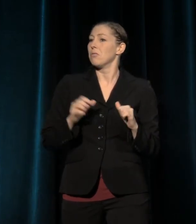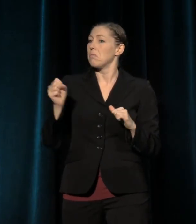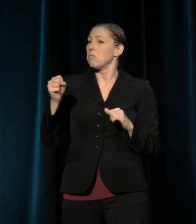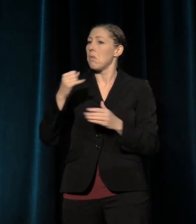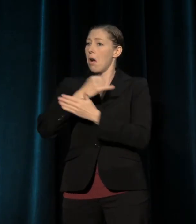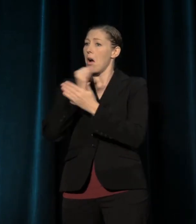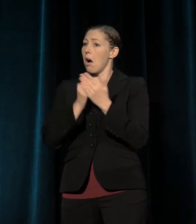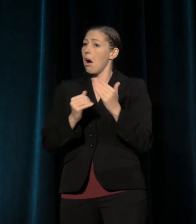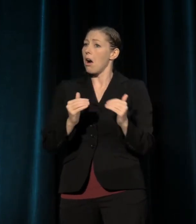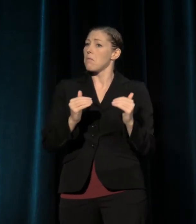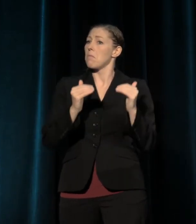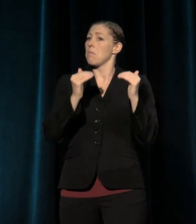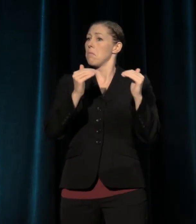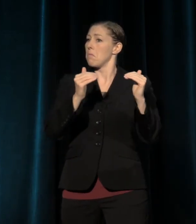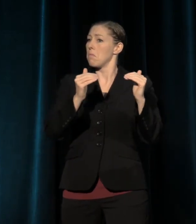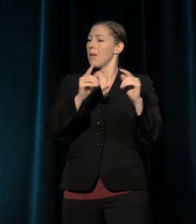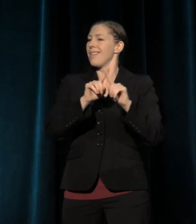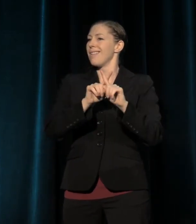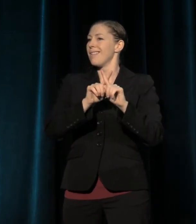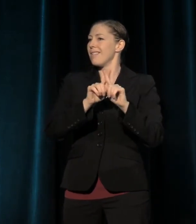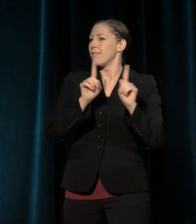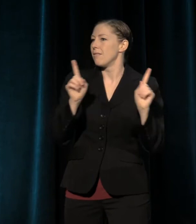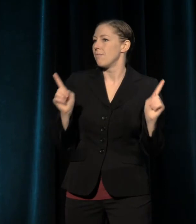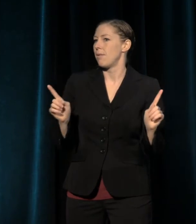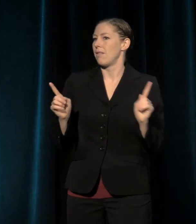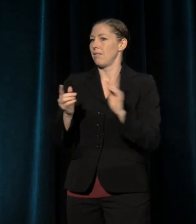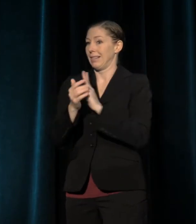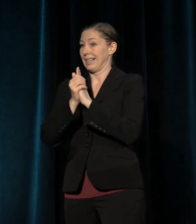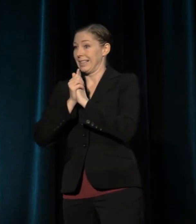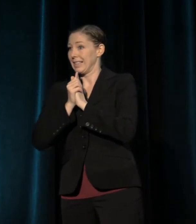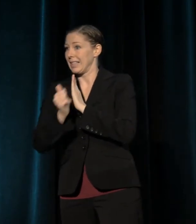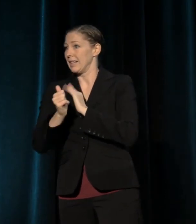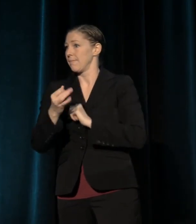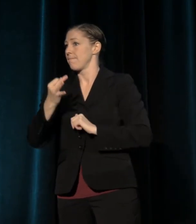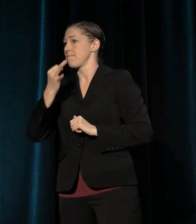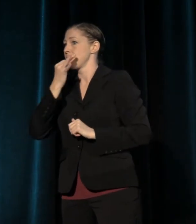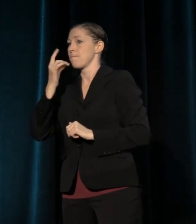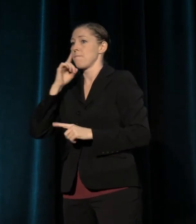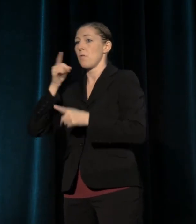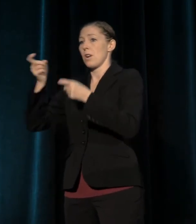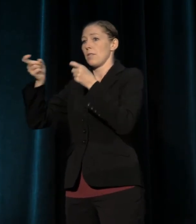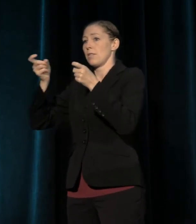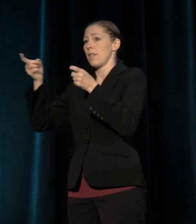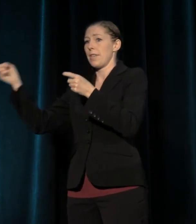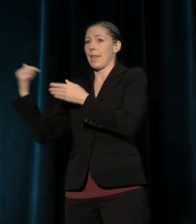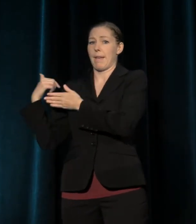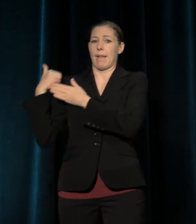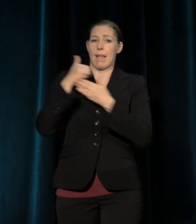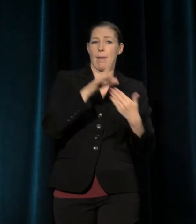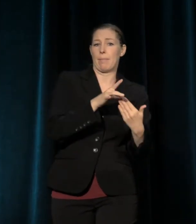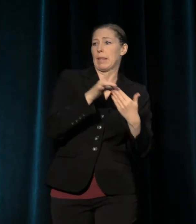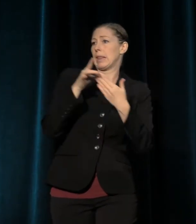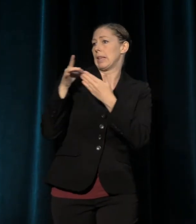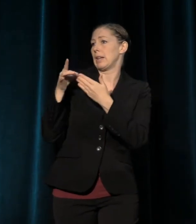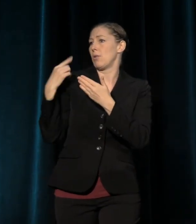we also devalued the skills and expertise of the administrators who are helping to lead those organizations.